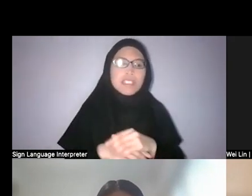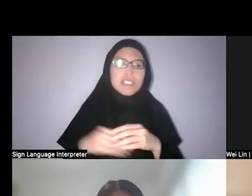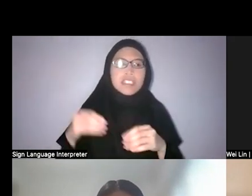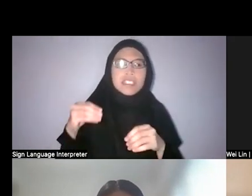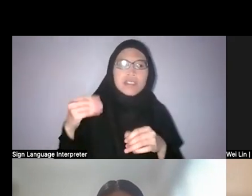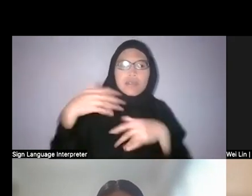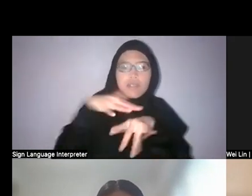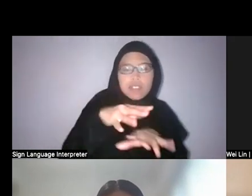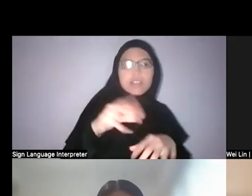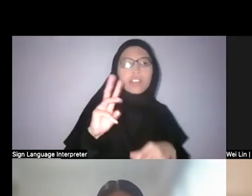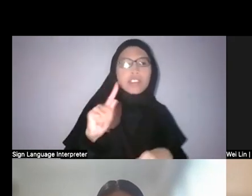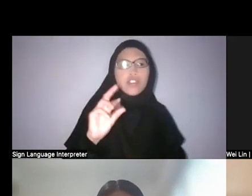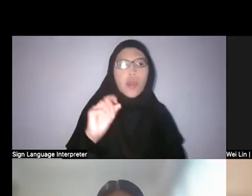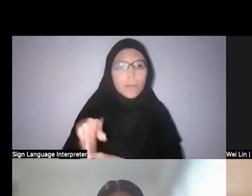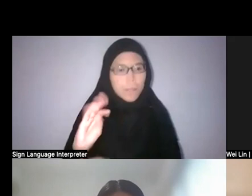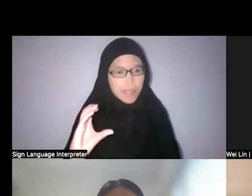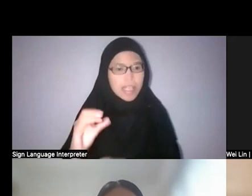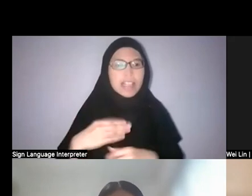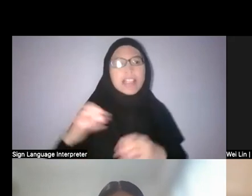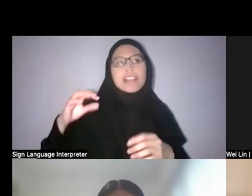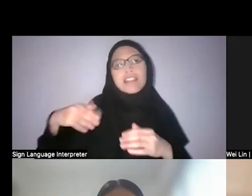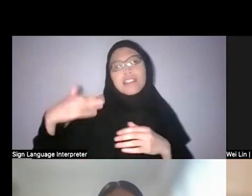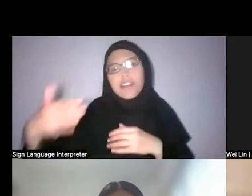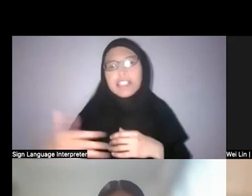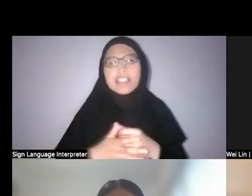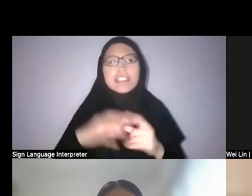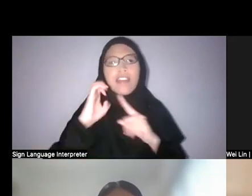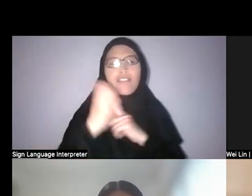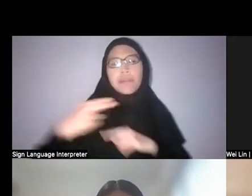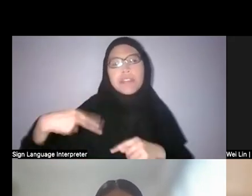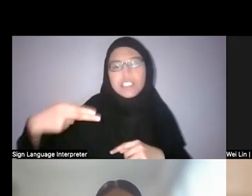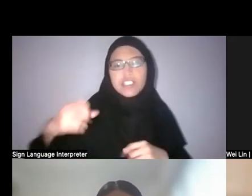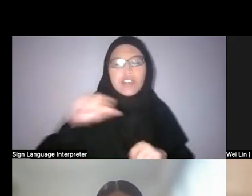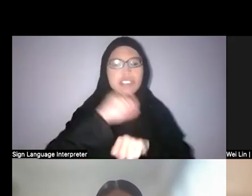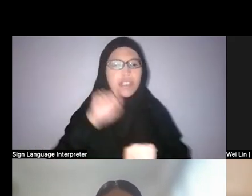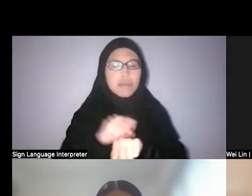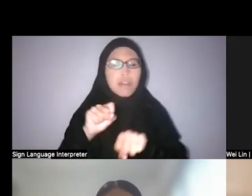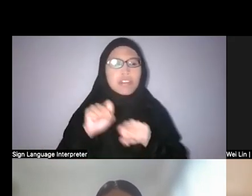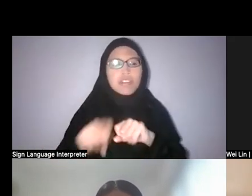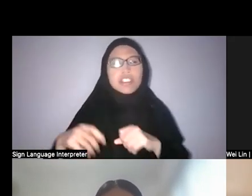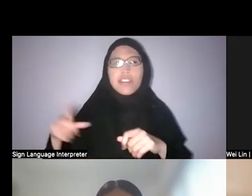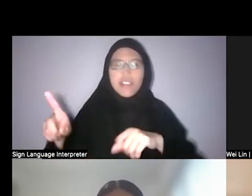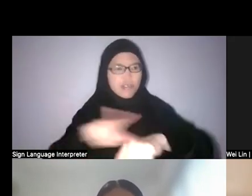eventually the environmental history of Singapore. So it was kind of a long way to where I am today.